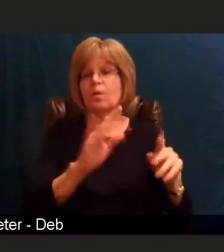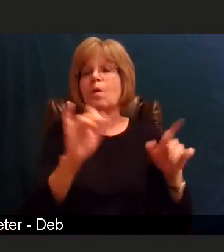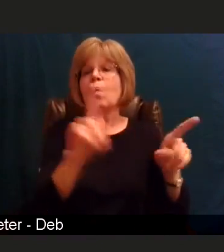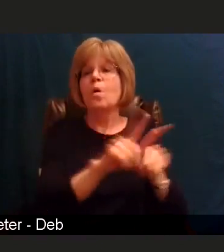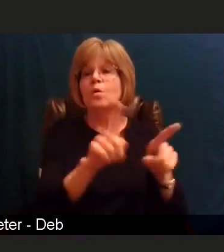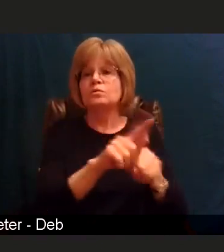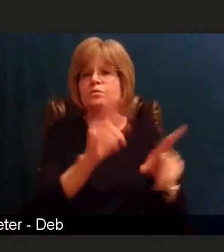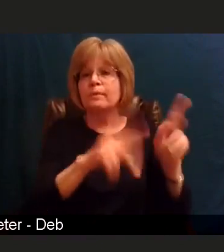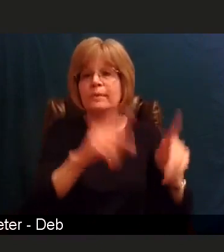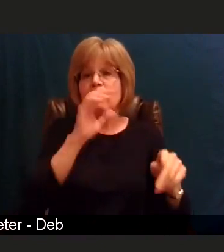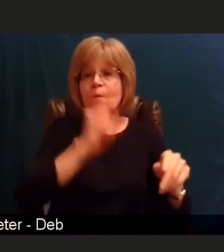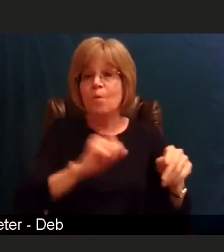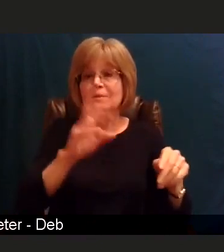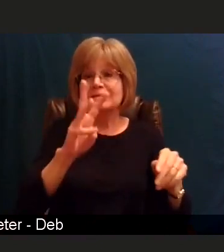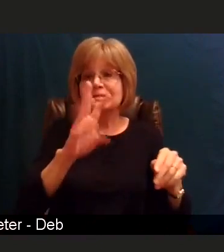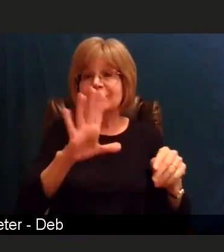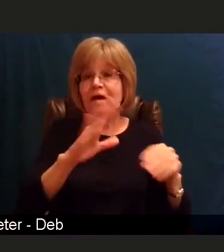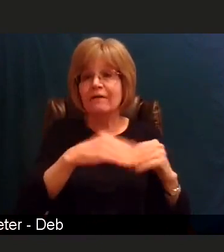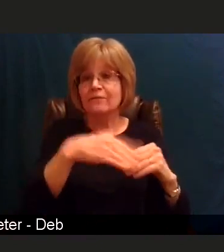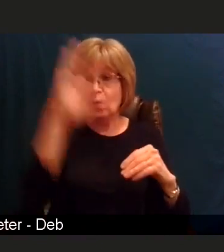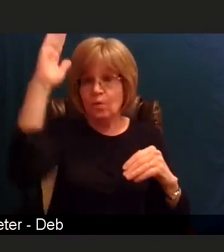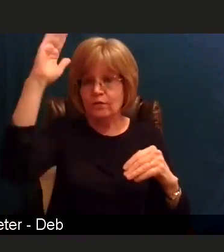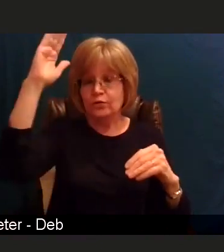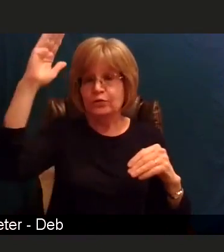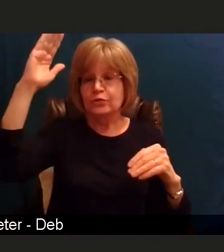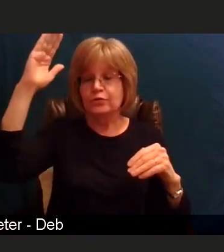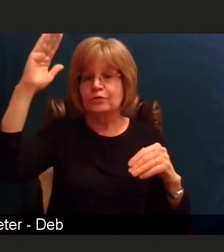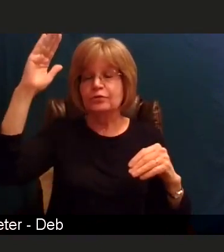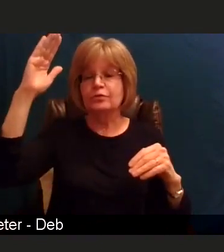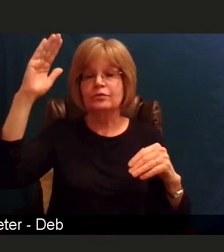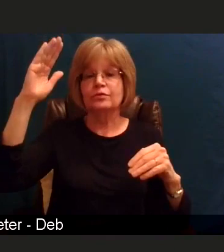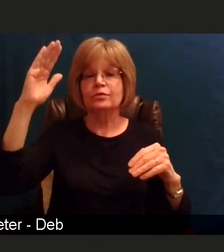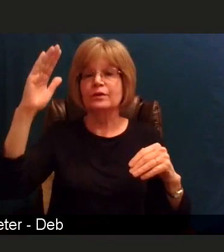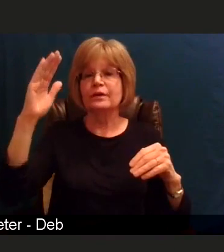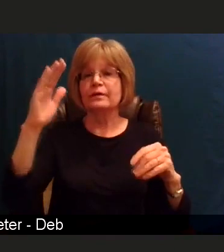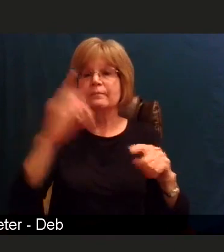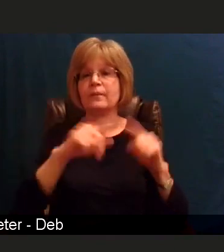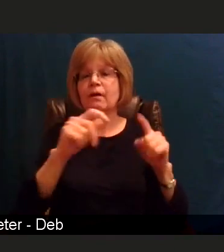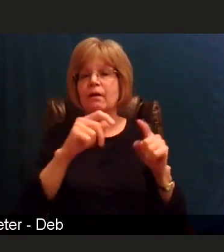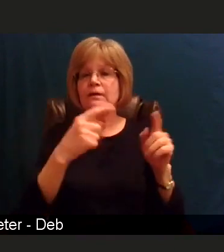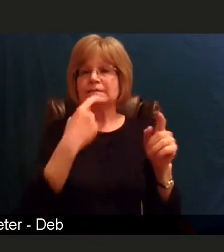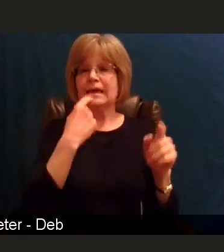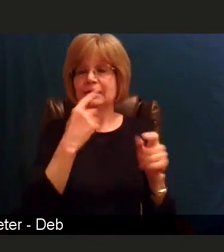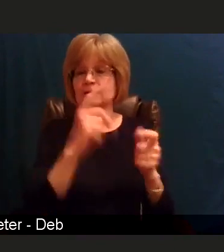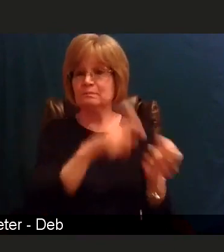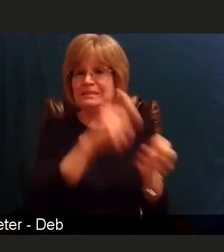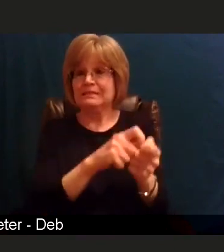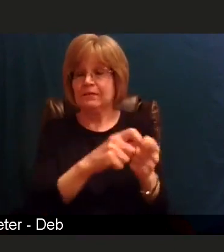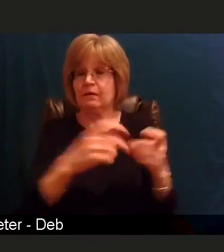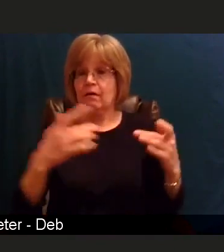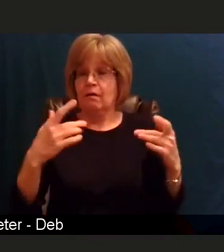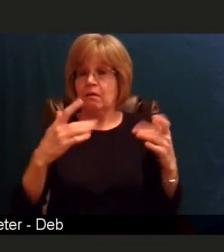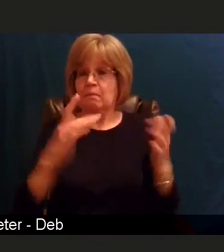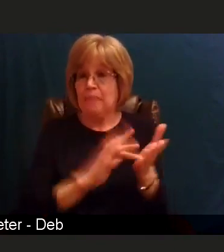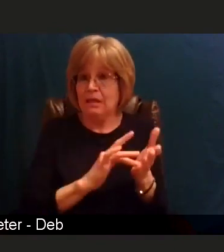and they don't necessarily break it down by medical conditions. When you move to the remainder